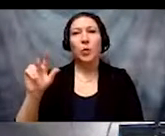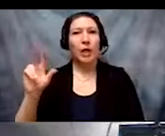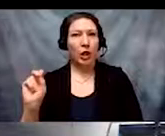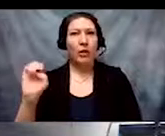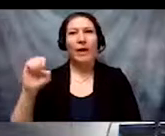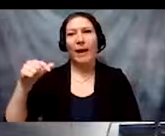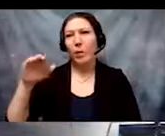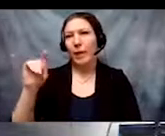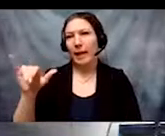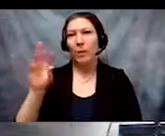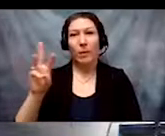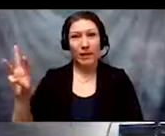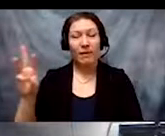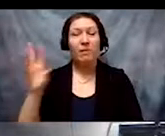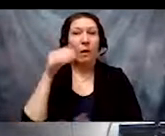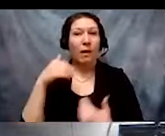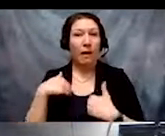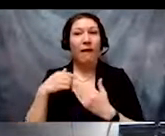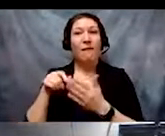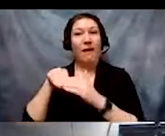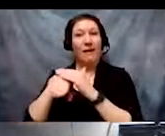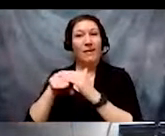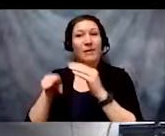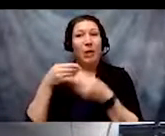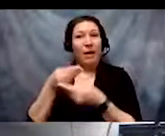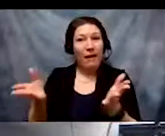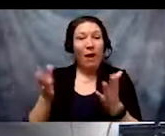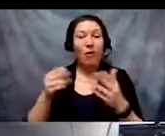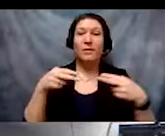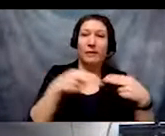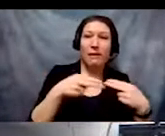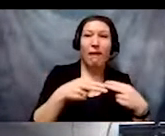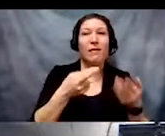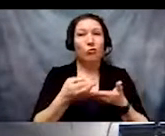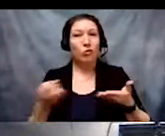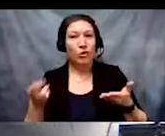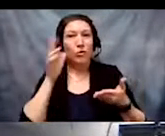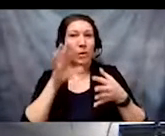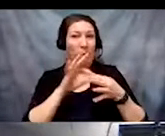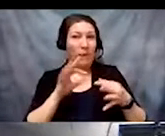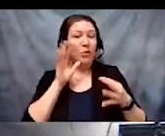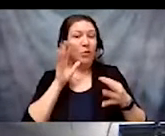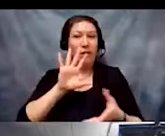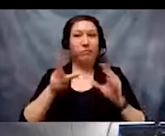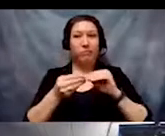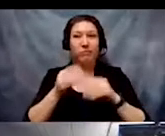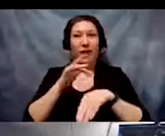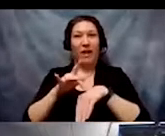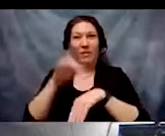with accessible handouts of the slides and resources we mention today. Thanks for joining us.